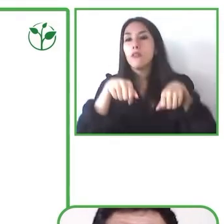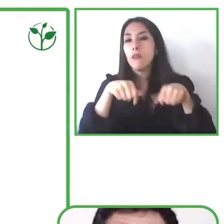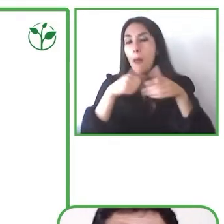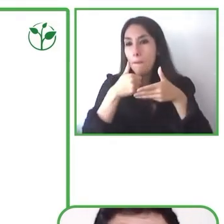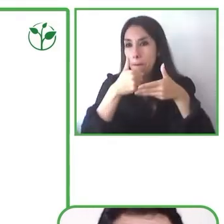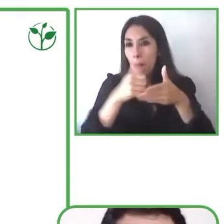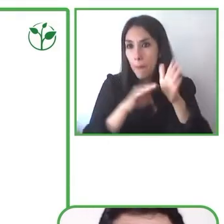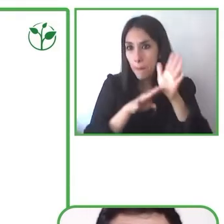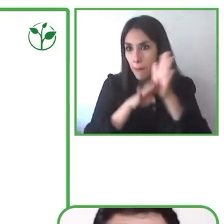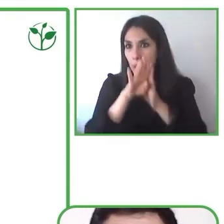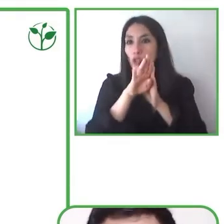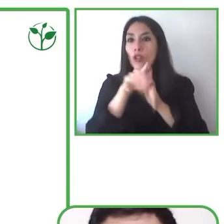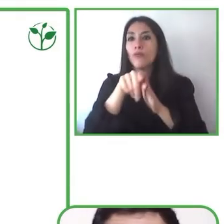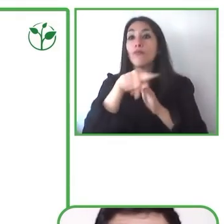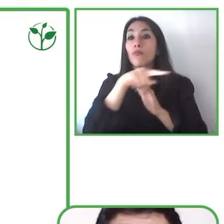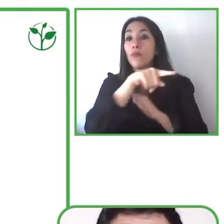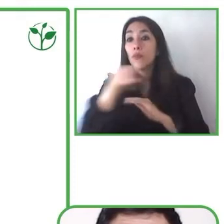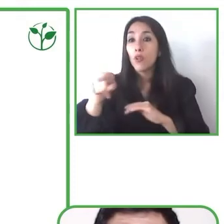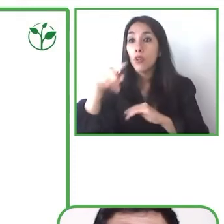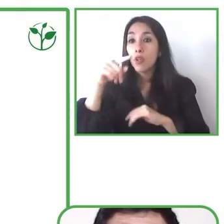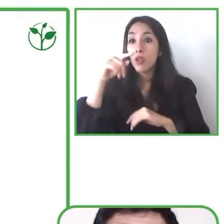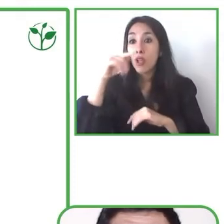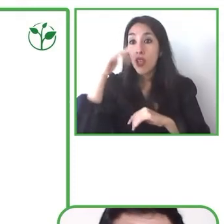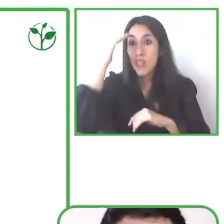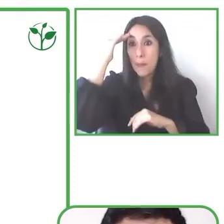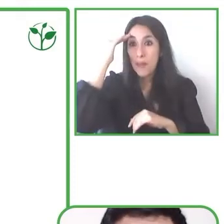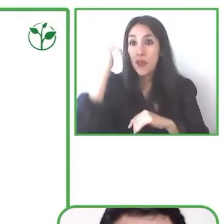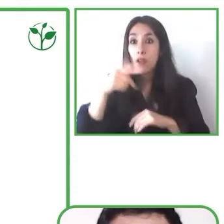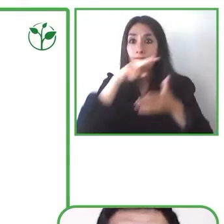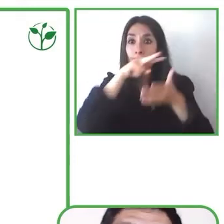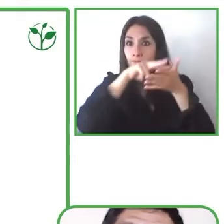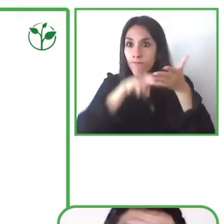it explains these difficulties what happens is that although children